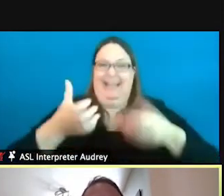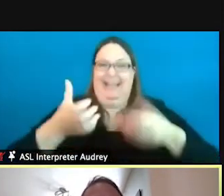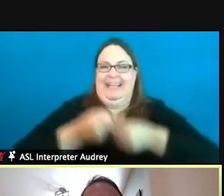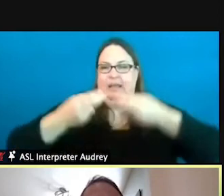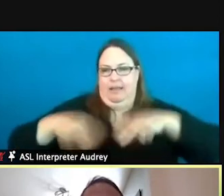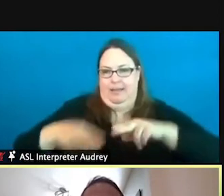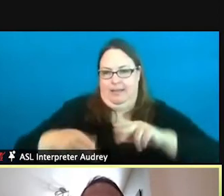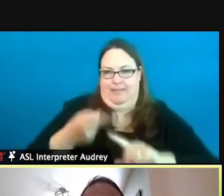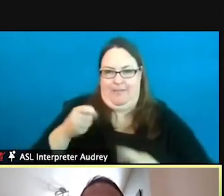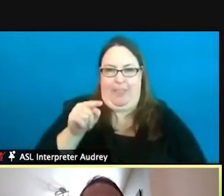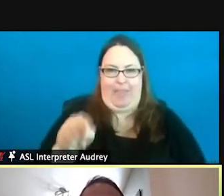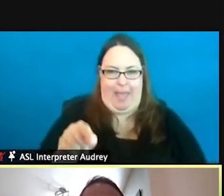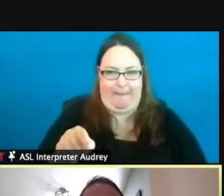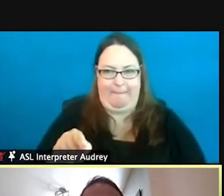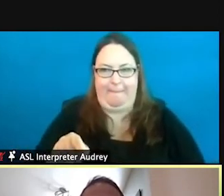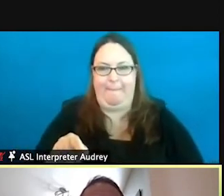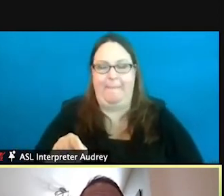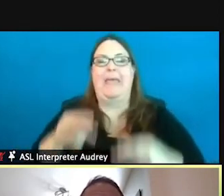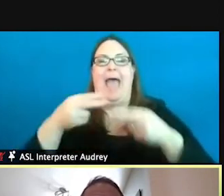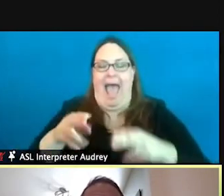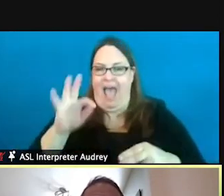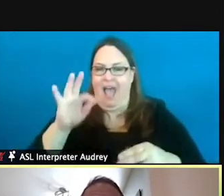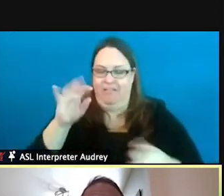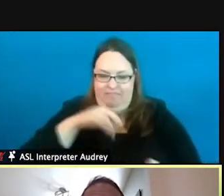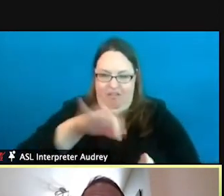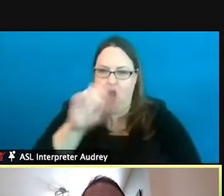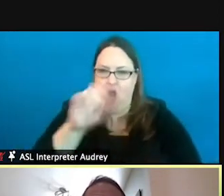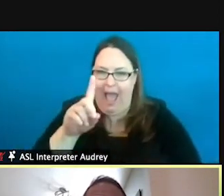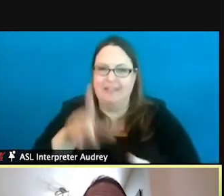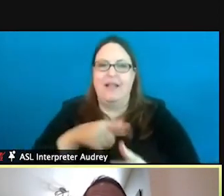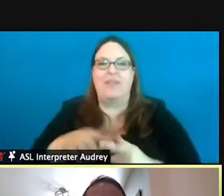have those eggs fertilized, and transfer that back to our hatcheries.